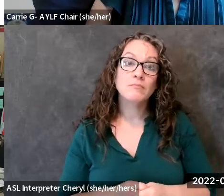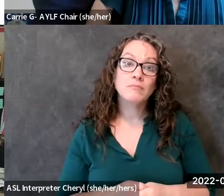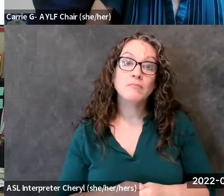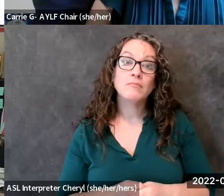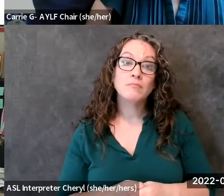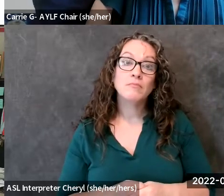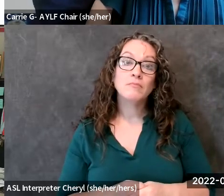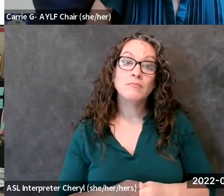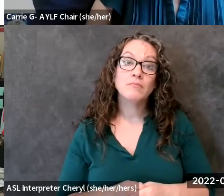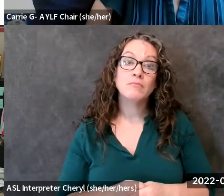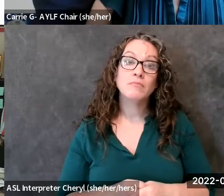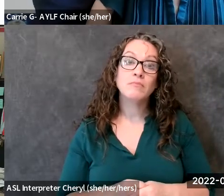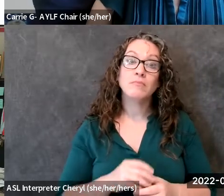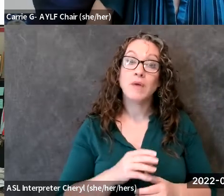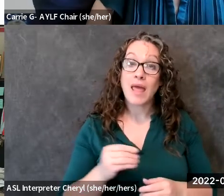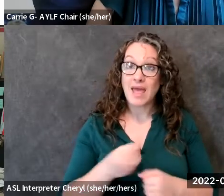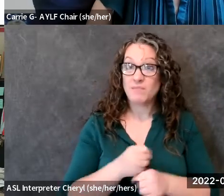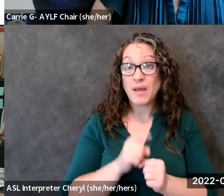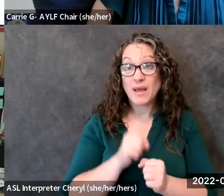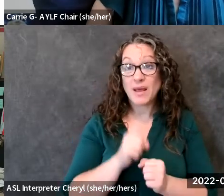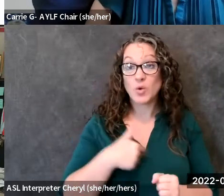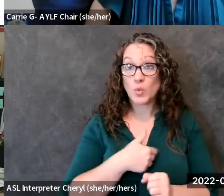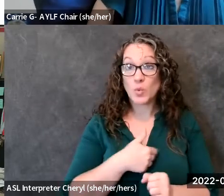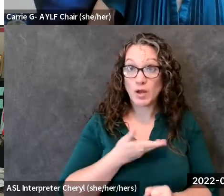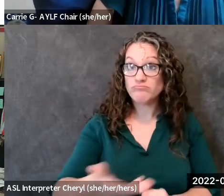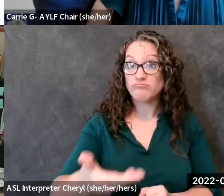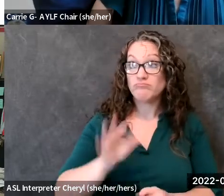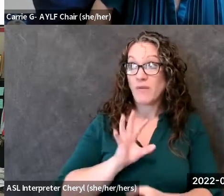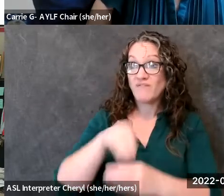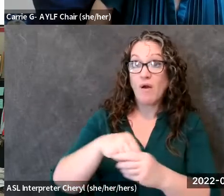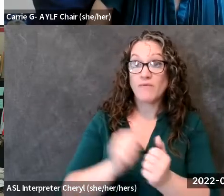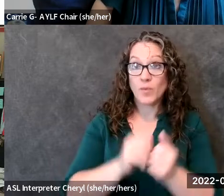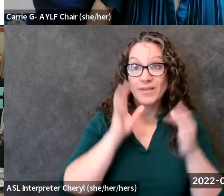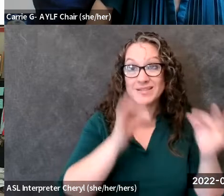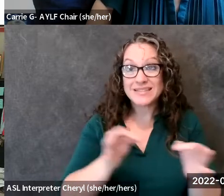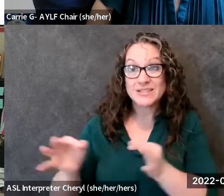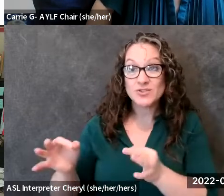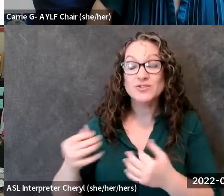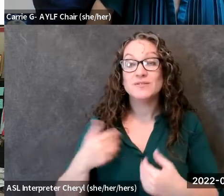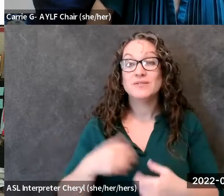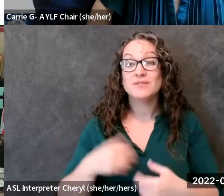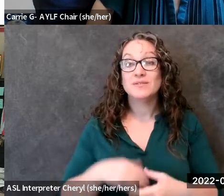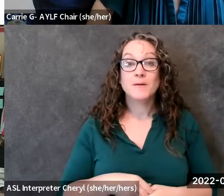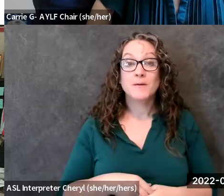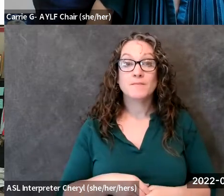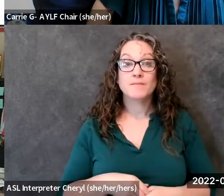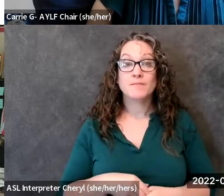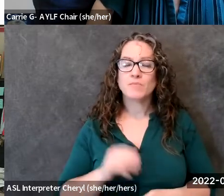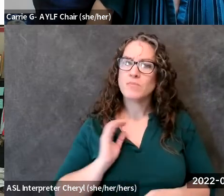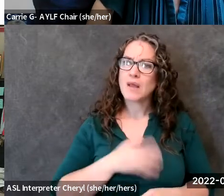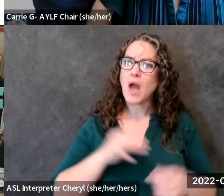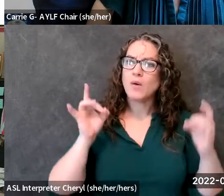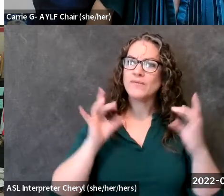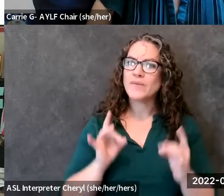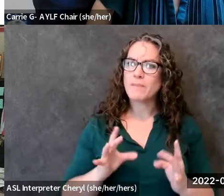invited to the table and making sure that that our input is is um is recognized in um in